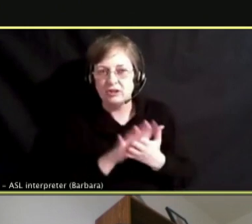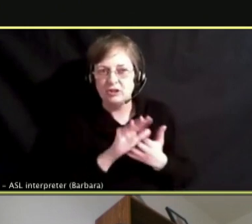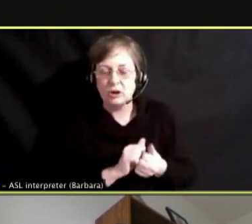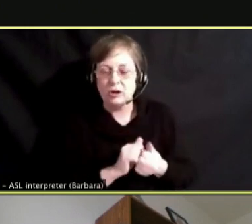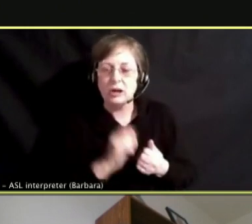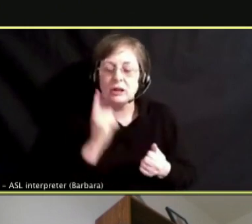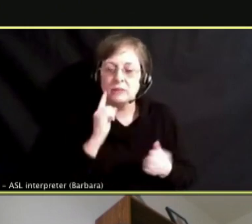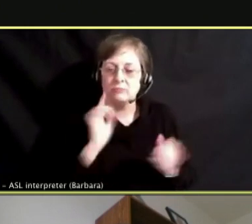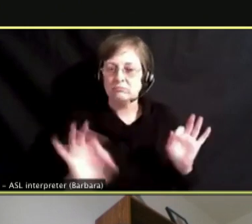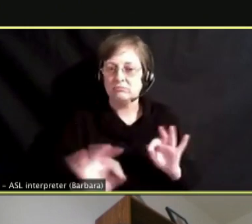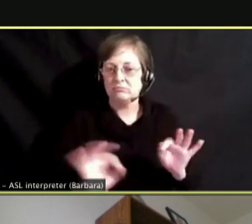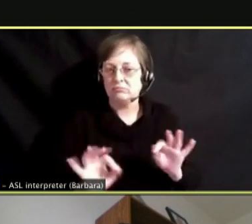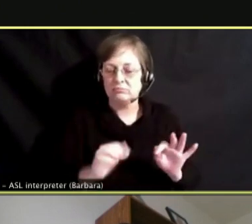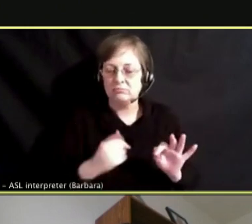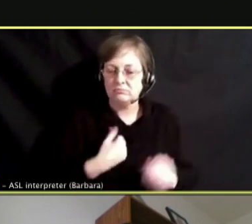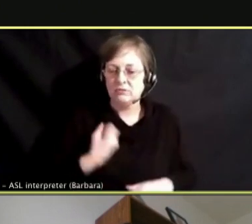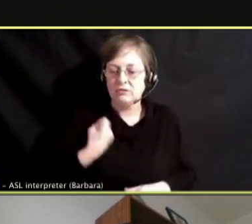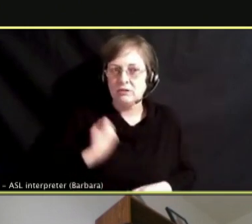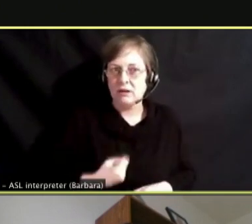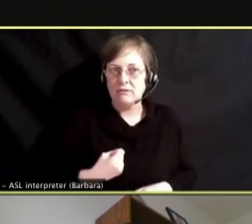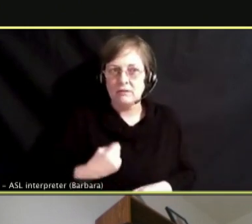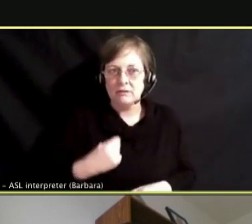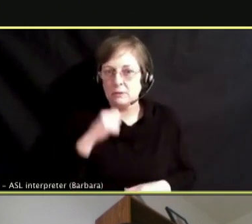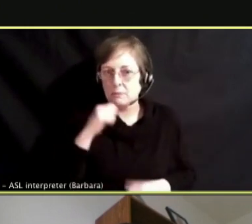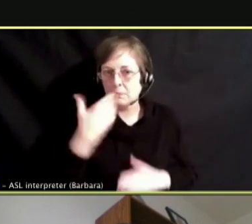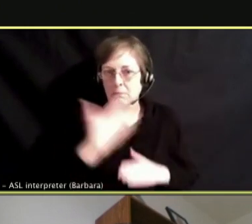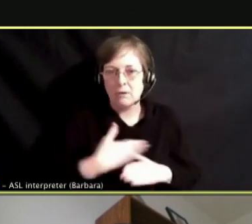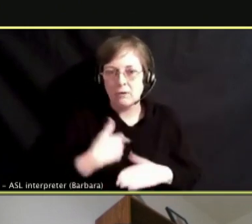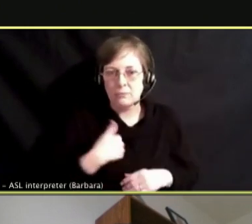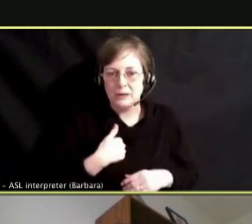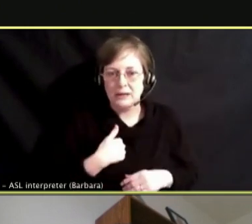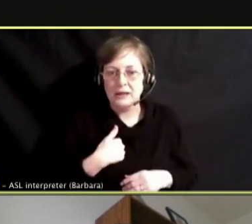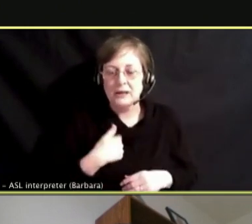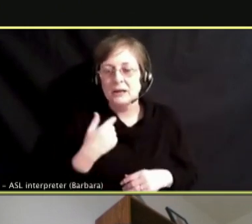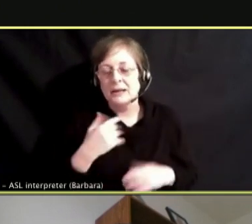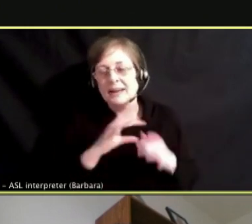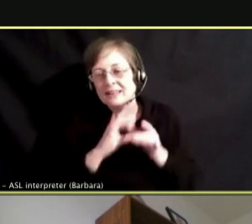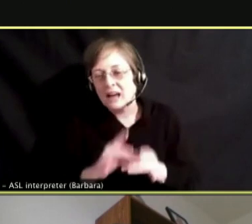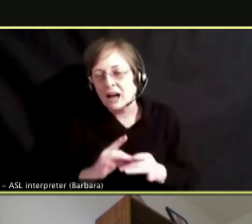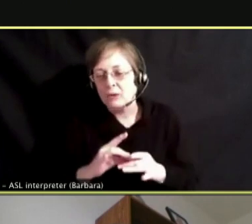AND IT IS A BIT TIED WITH EGO, A BIT TIED WITH SELF-HARM.